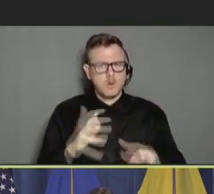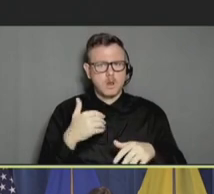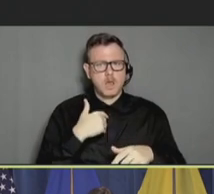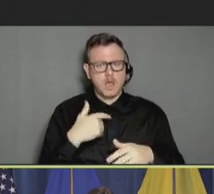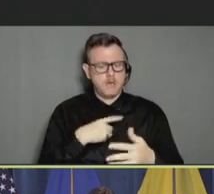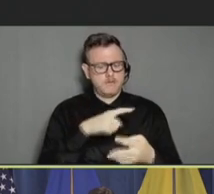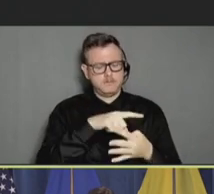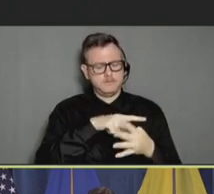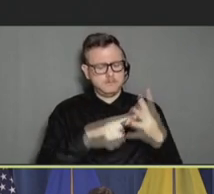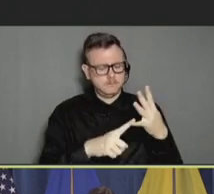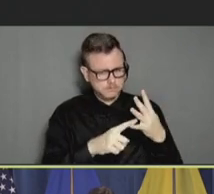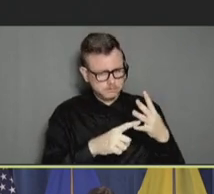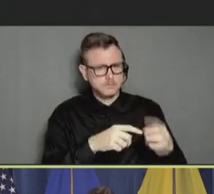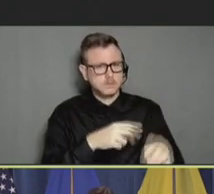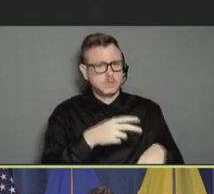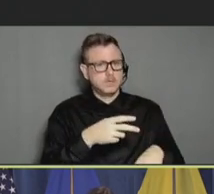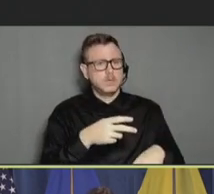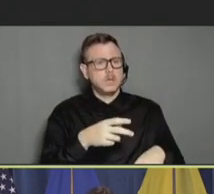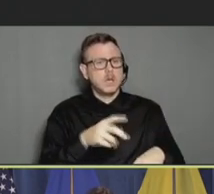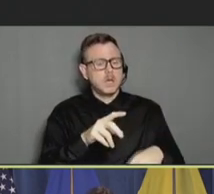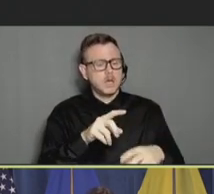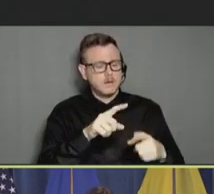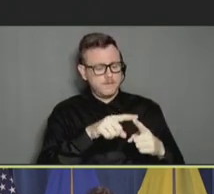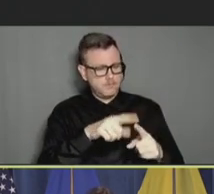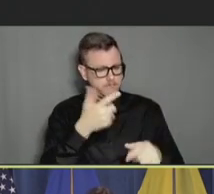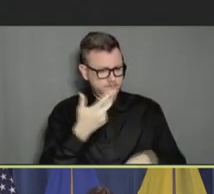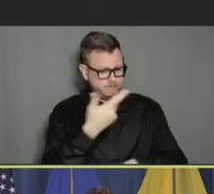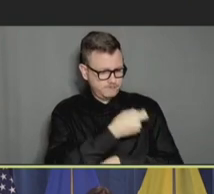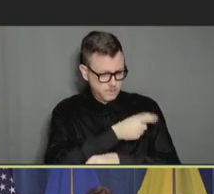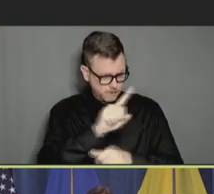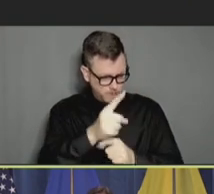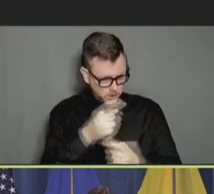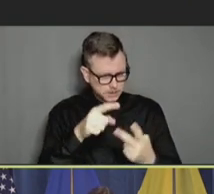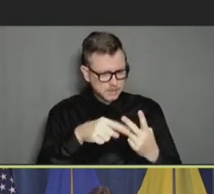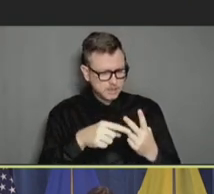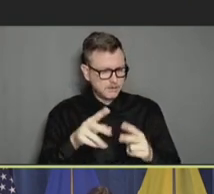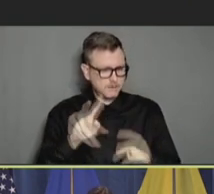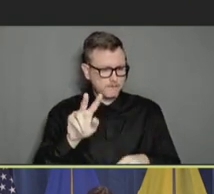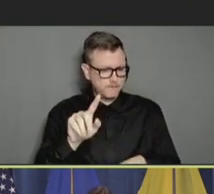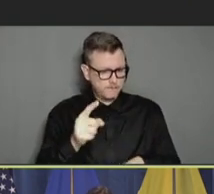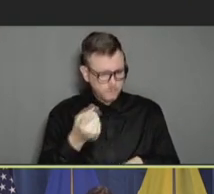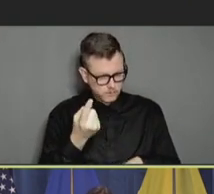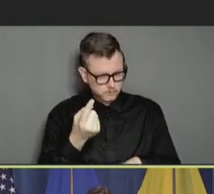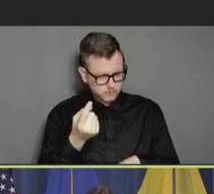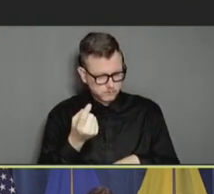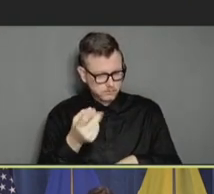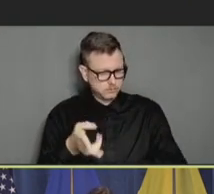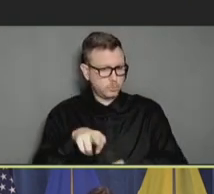and they had their first booster, and only about 61 percent of those 50 and above said